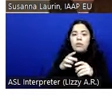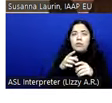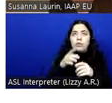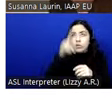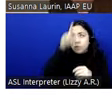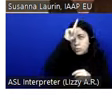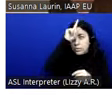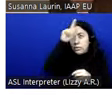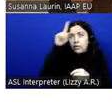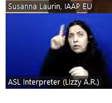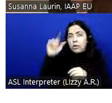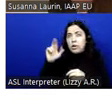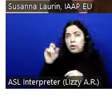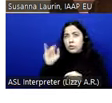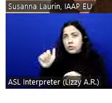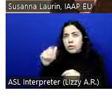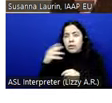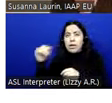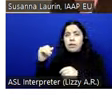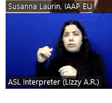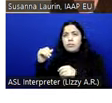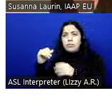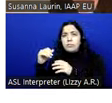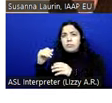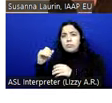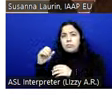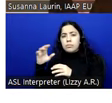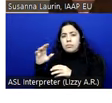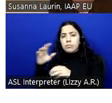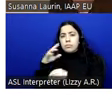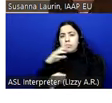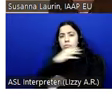German speaking parts of Switzerland on the 16th of February, accessibility professionals